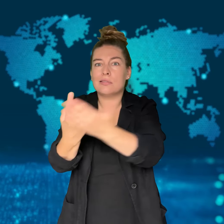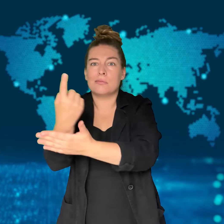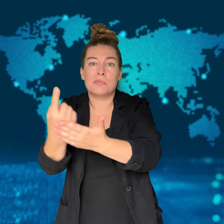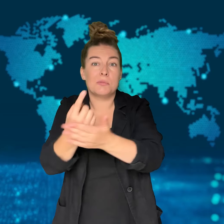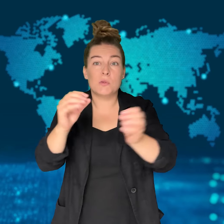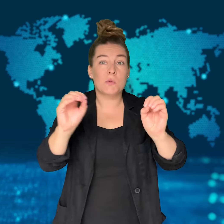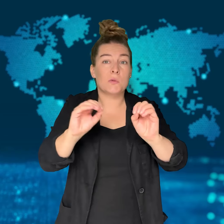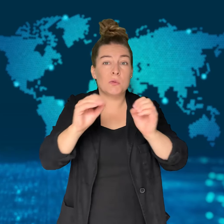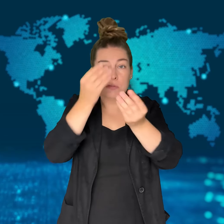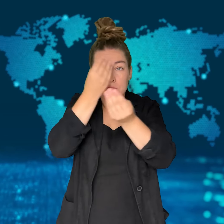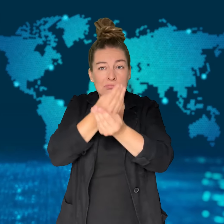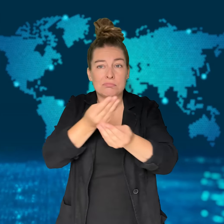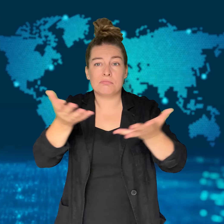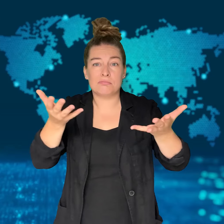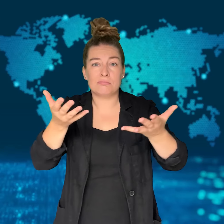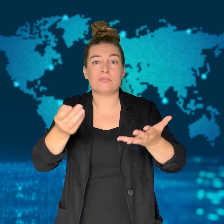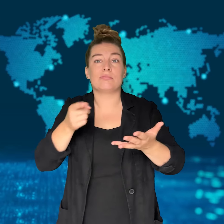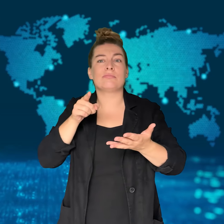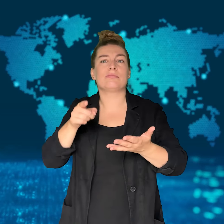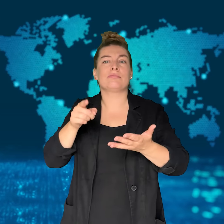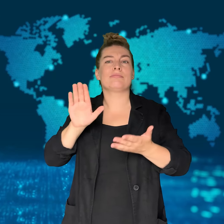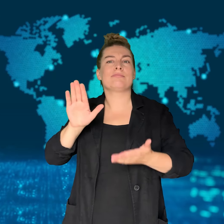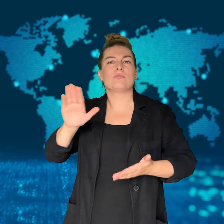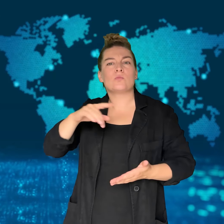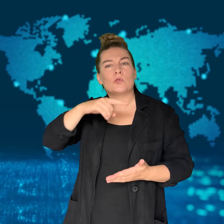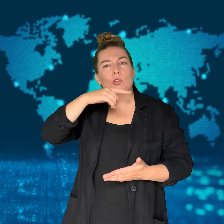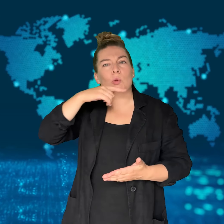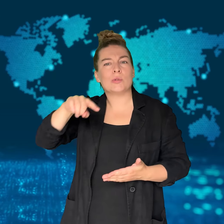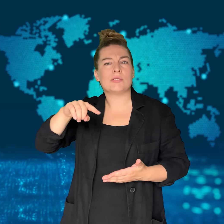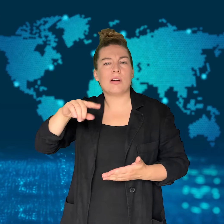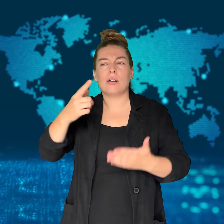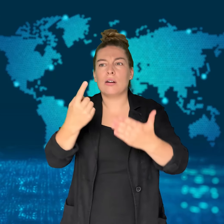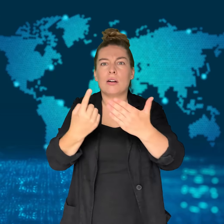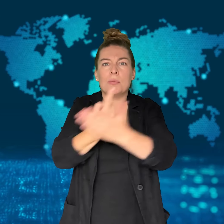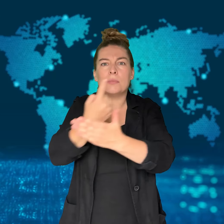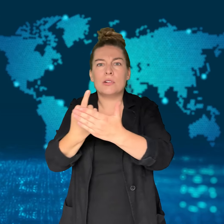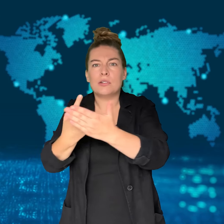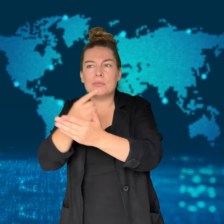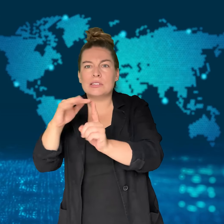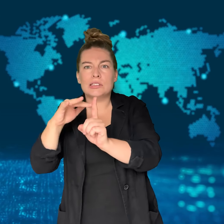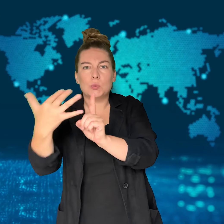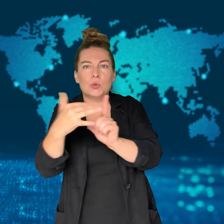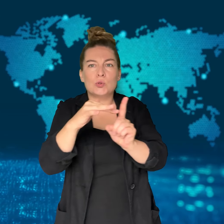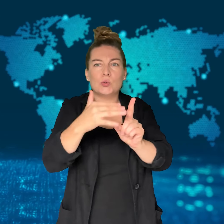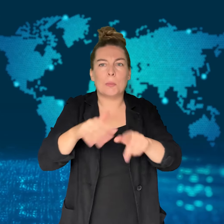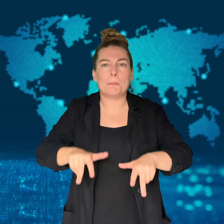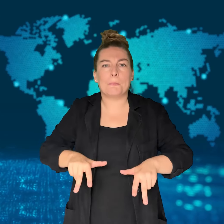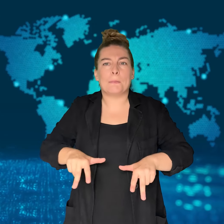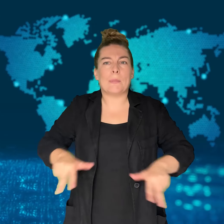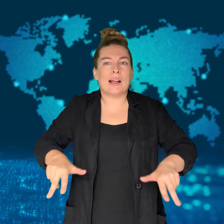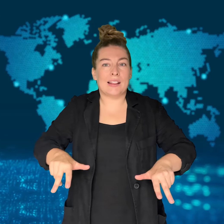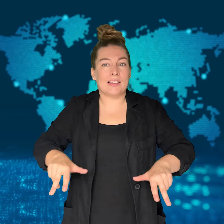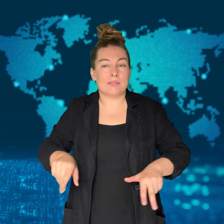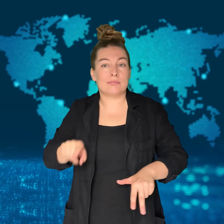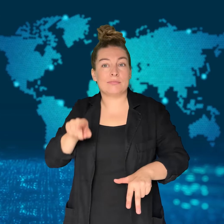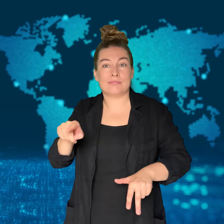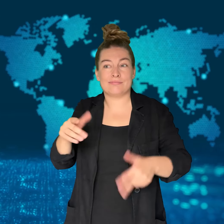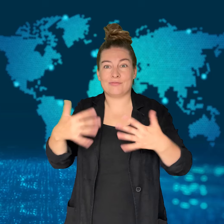No injuries were reported.